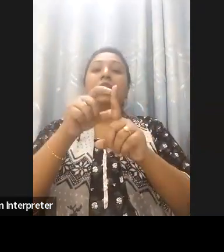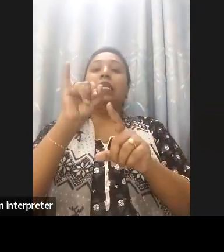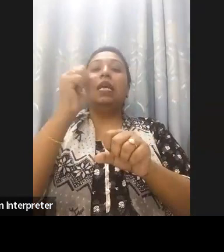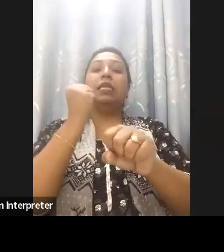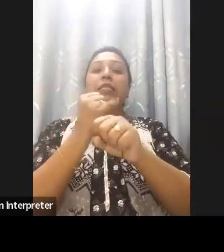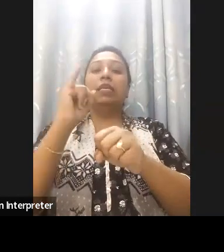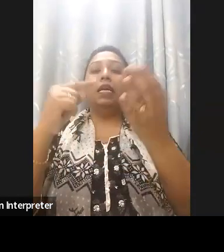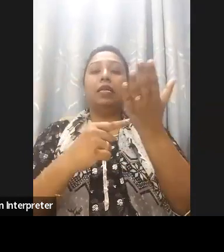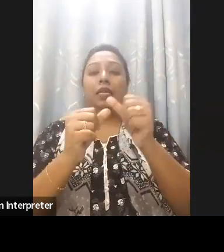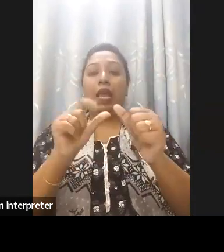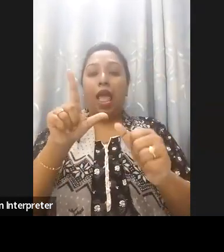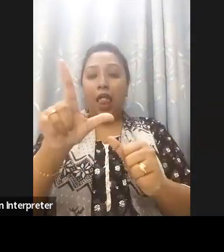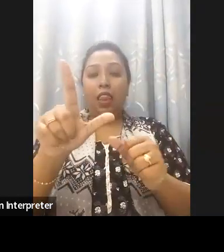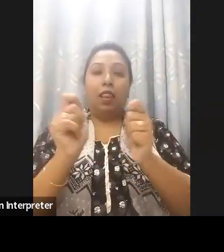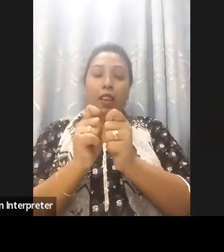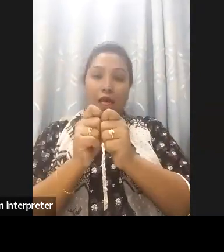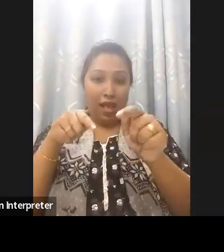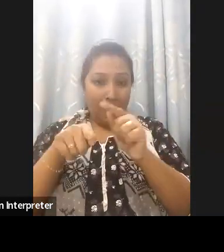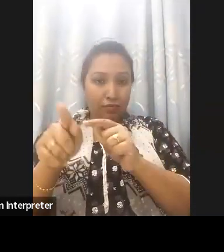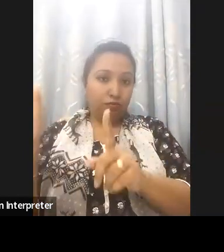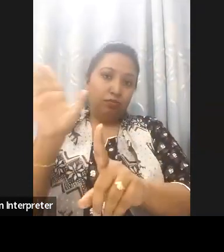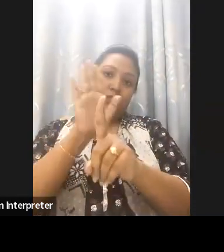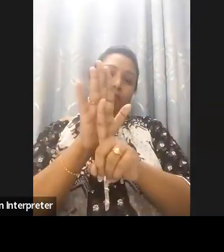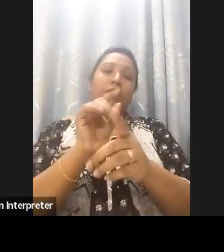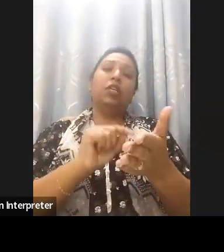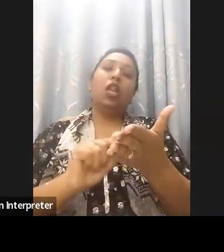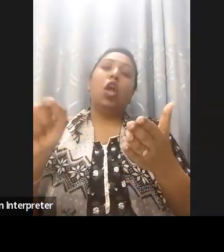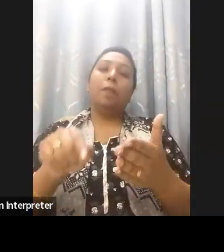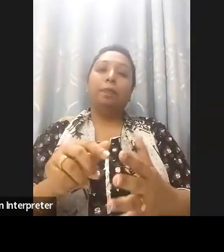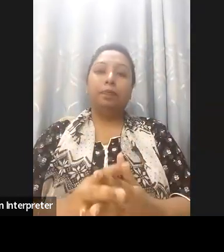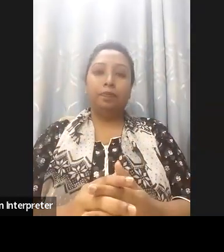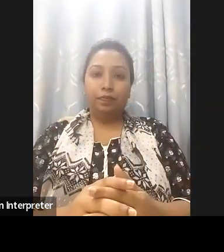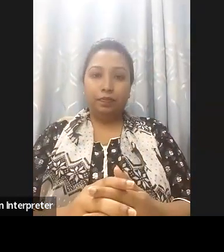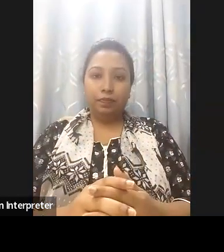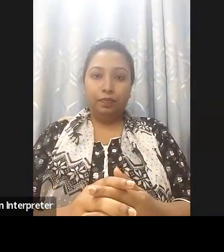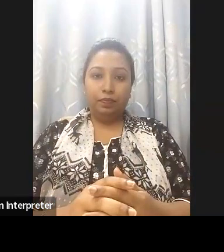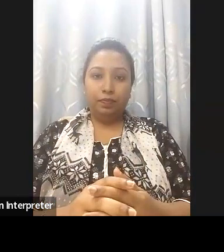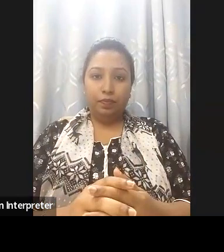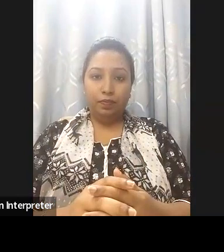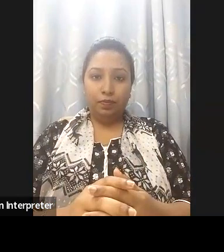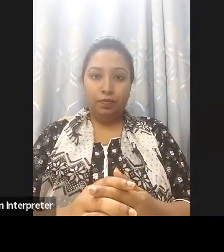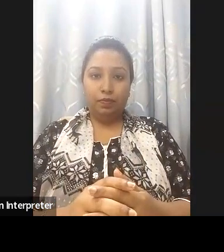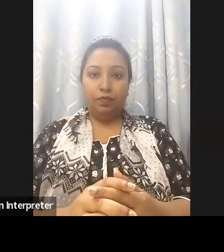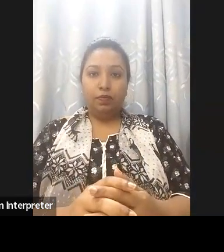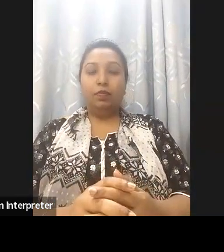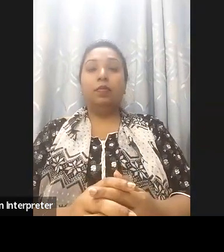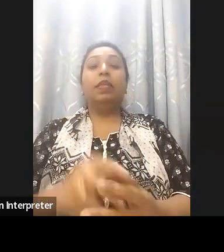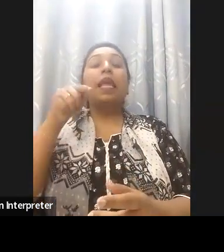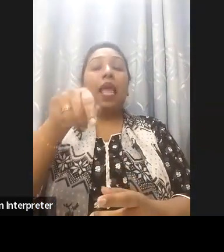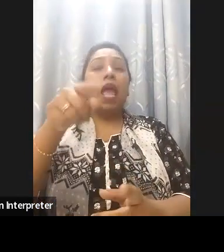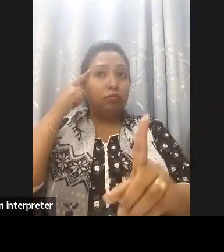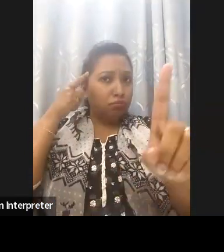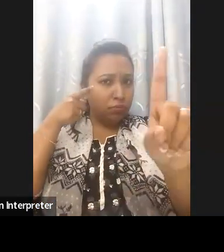understands that even if their target audience is not specifically persons with disabilities it is